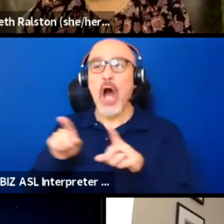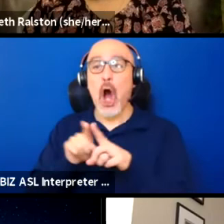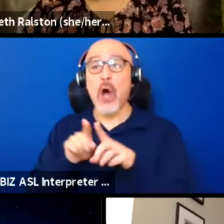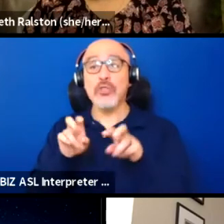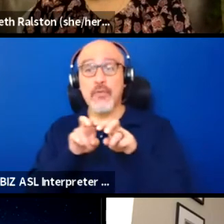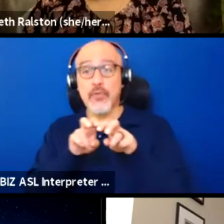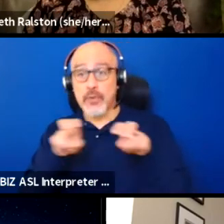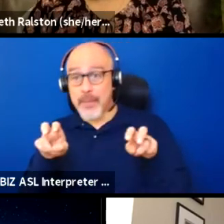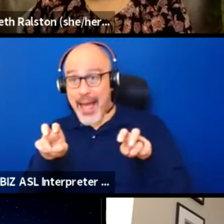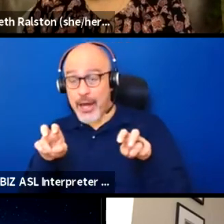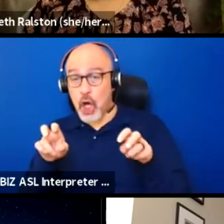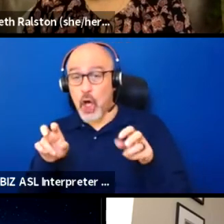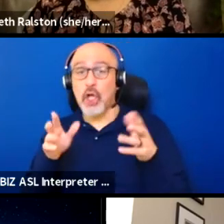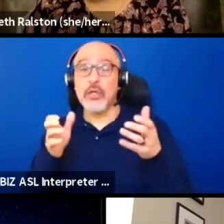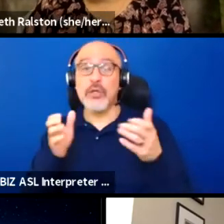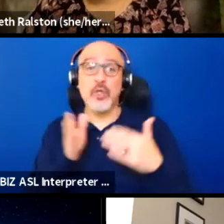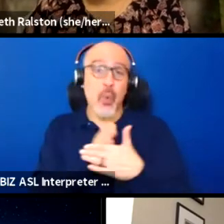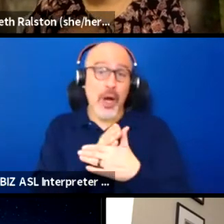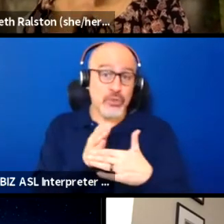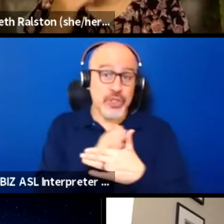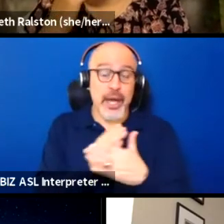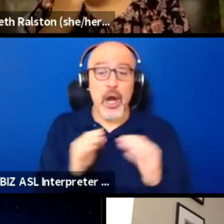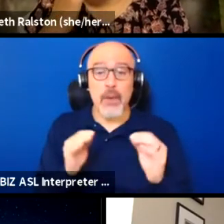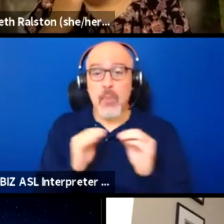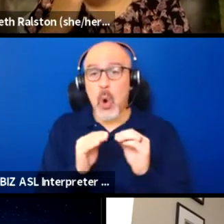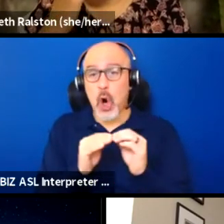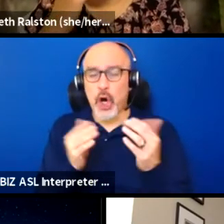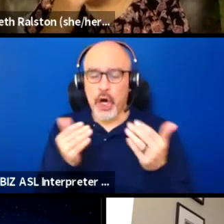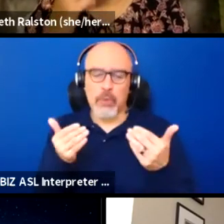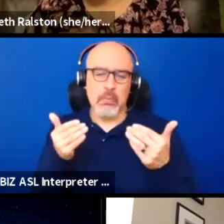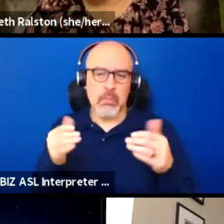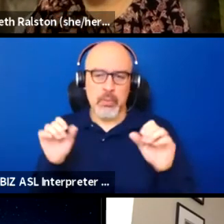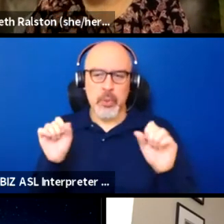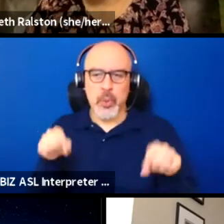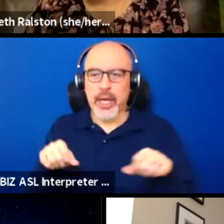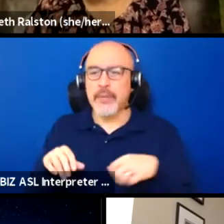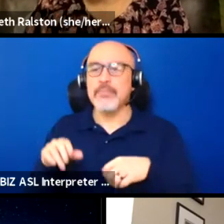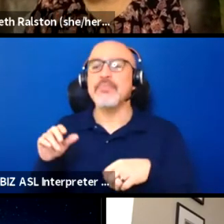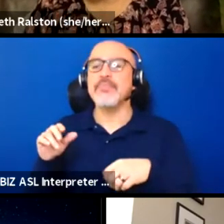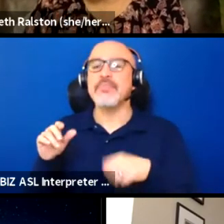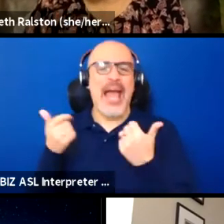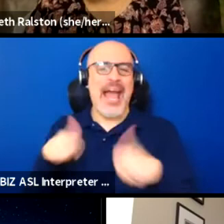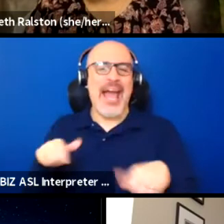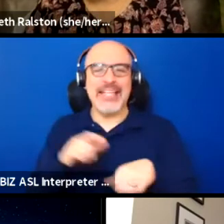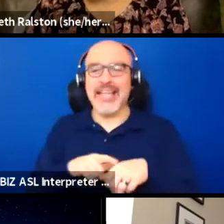that you want to share that haven't already been shared, you can also share that any time. So, Arlene.